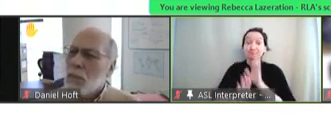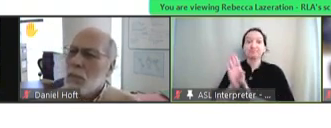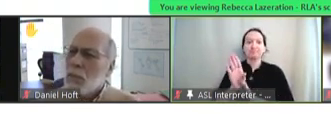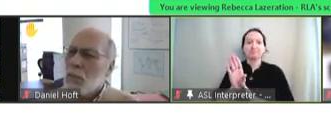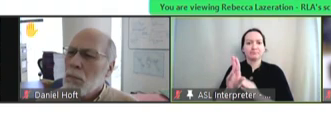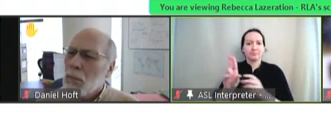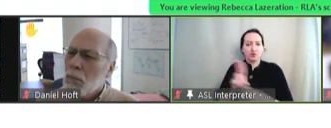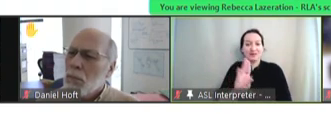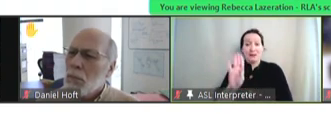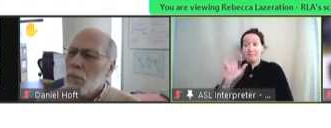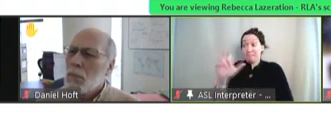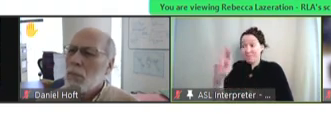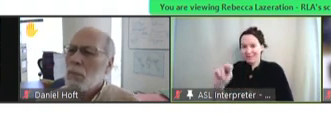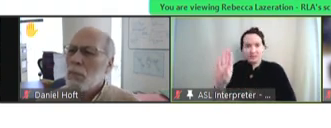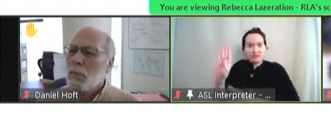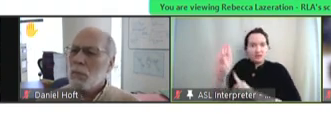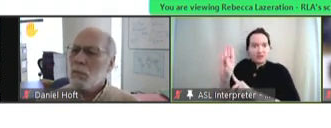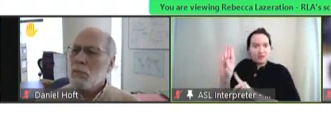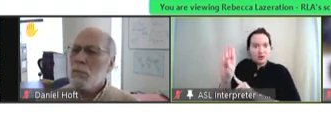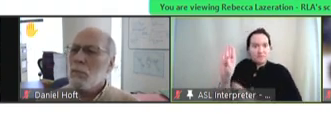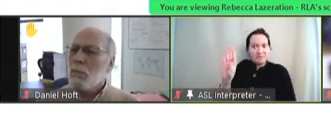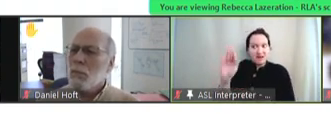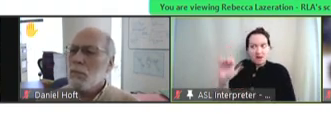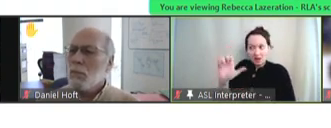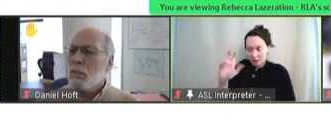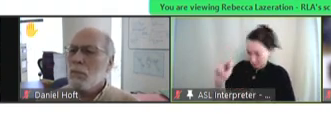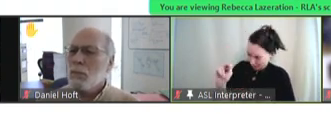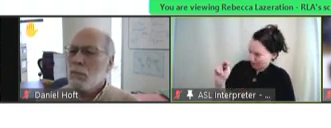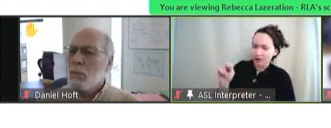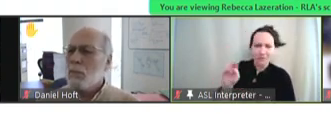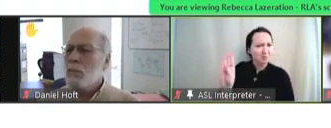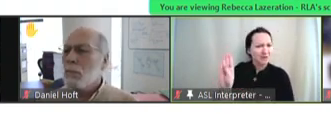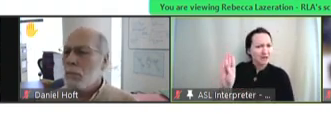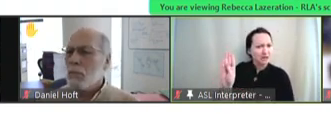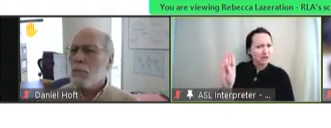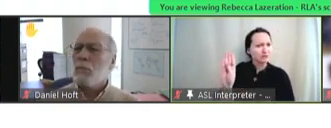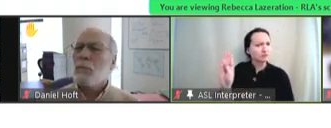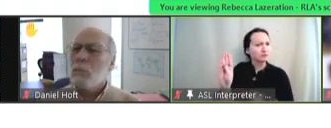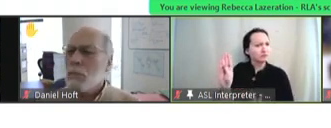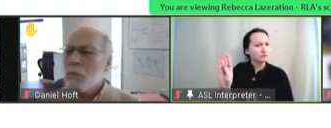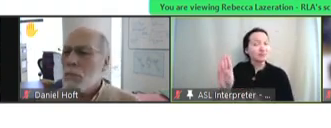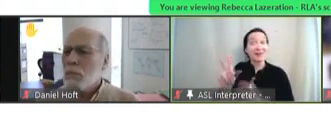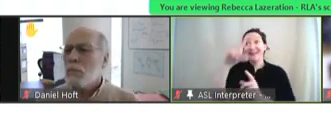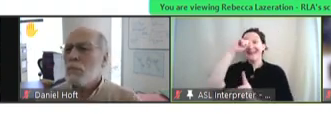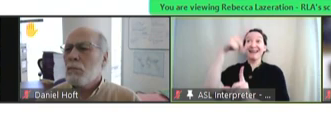billions with a "b" and I'm just wondering, you know, under optimistic scenarios, how much of